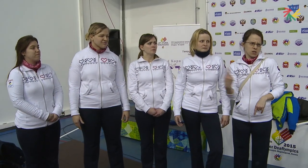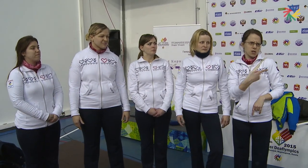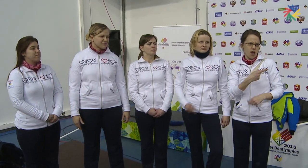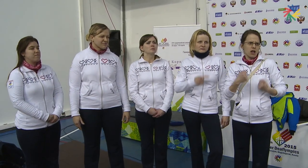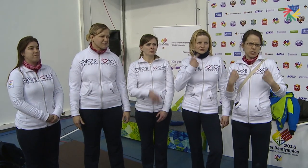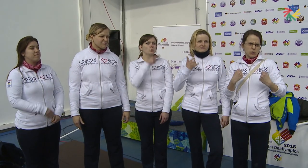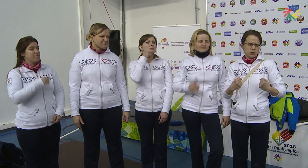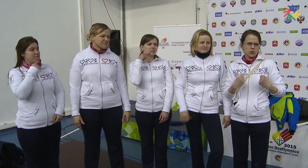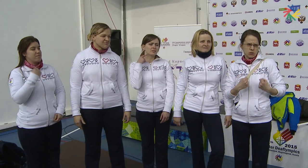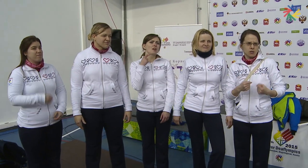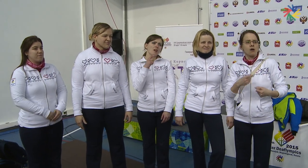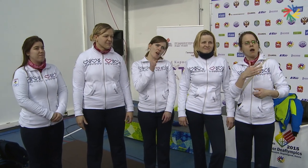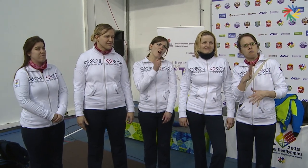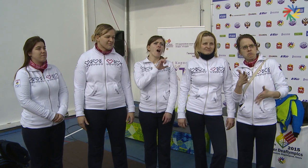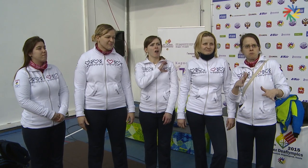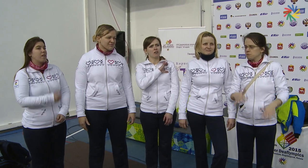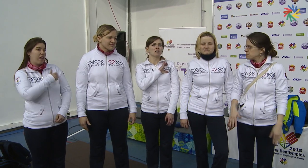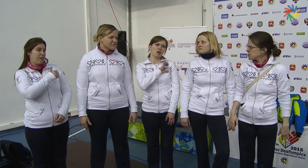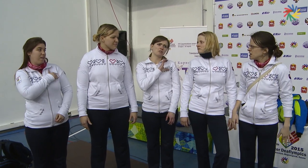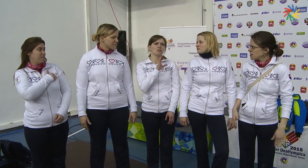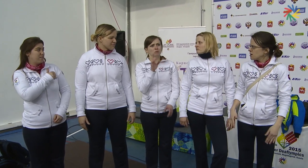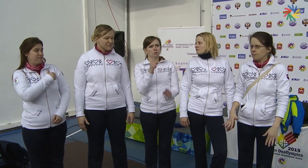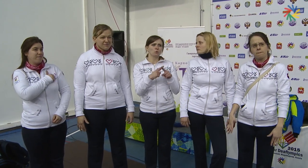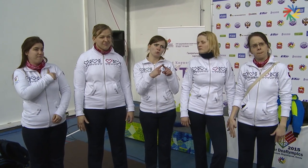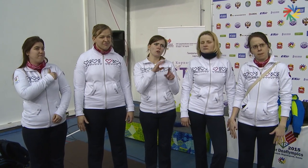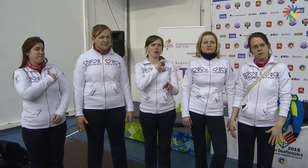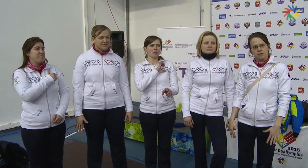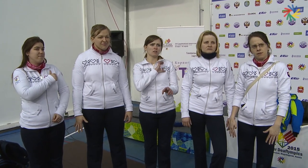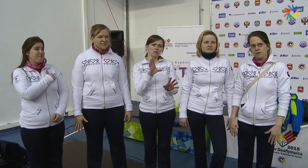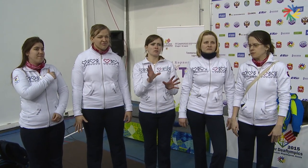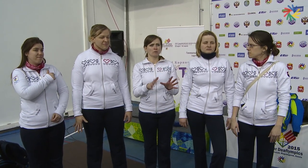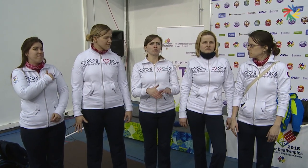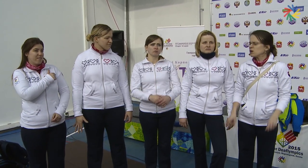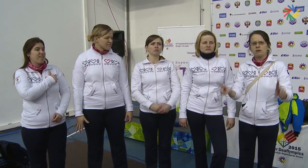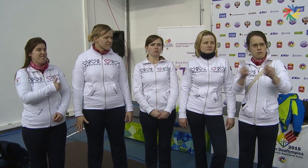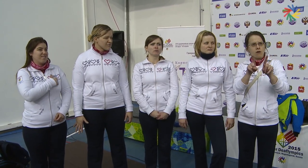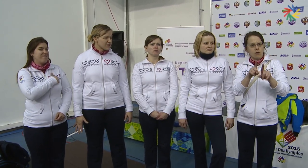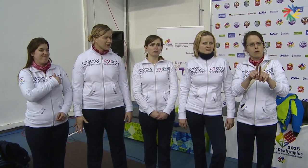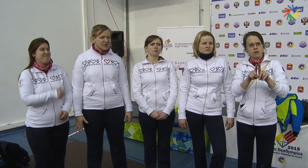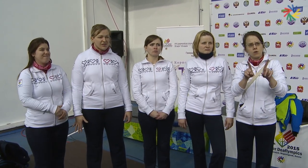Team Russia is a strong contender in Curling…and Team Canada as well.